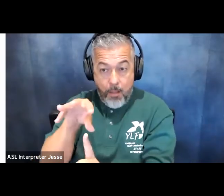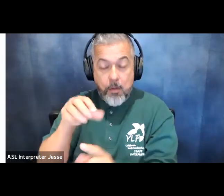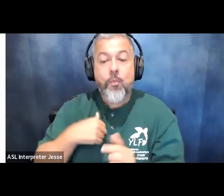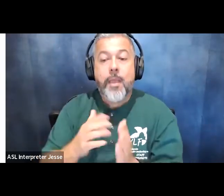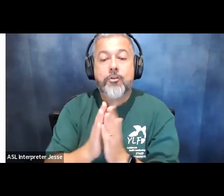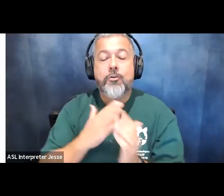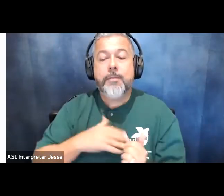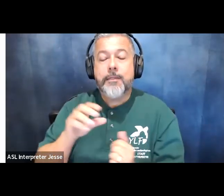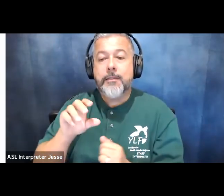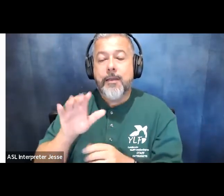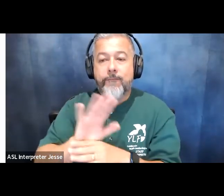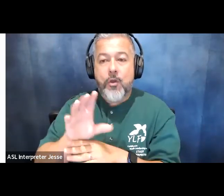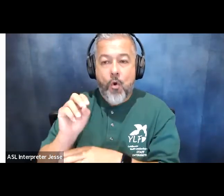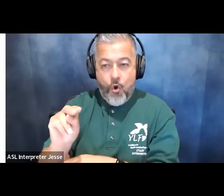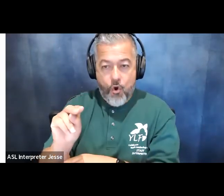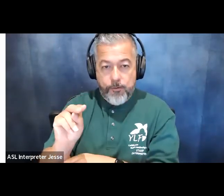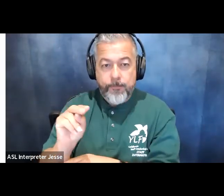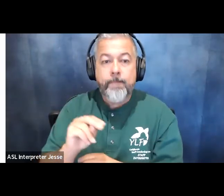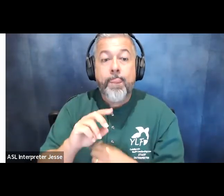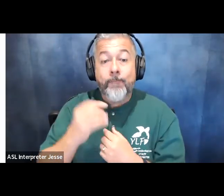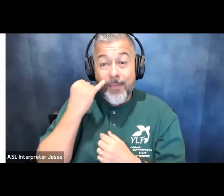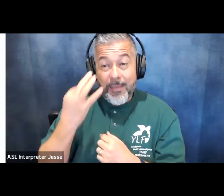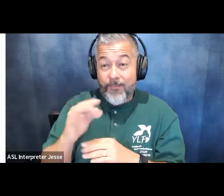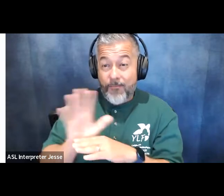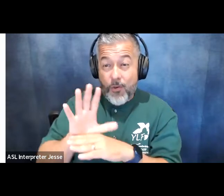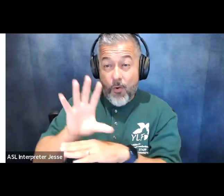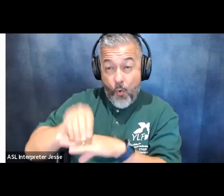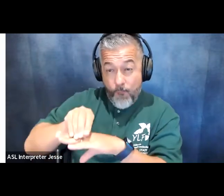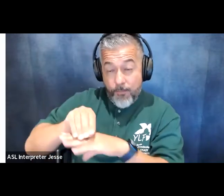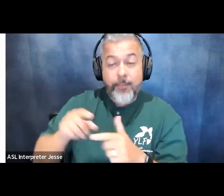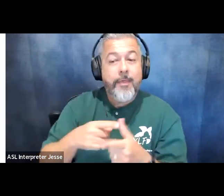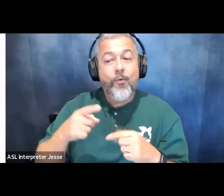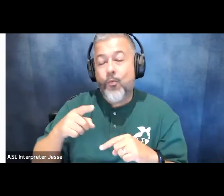if your video is not on when we call on you then we unfortunately cannot spotlight you on screen